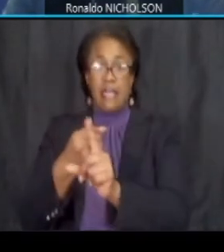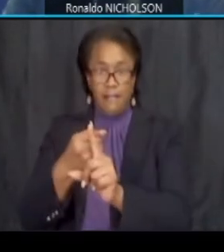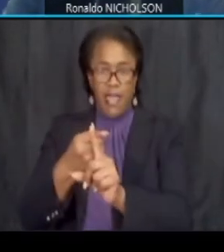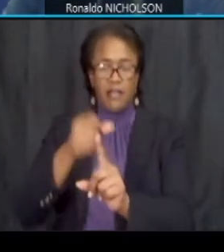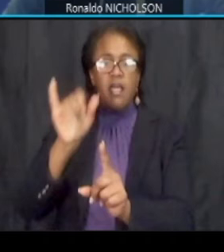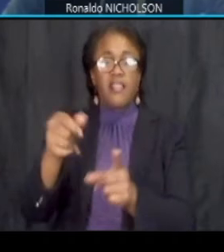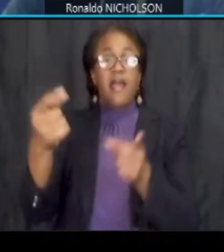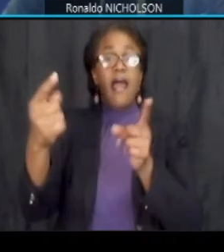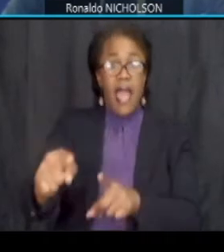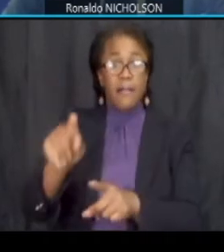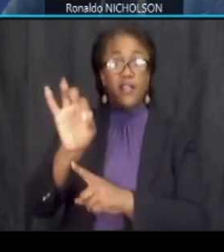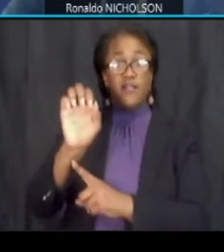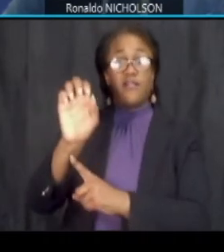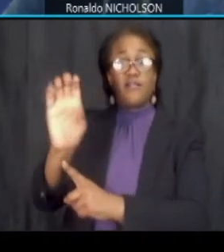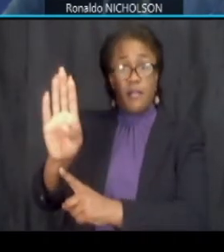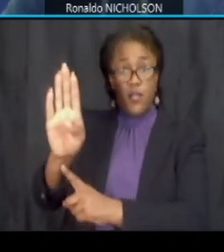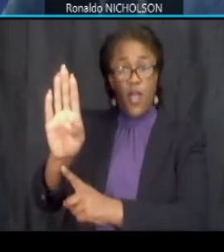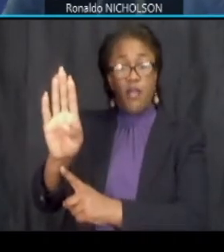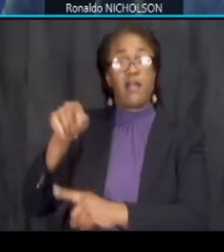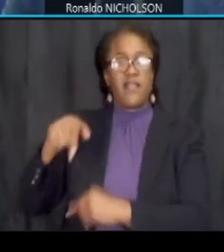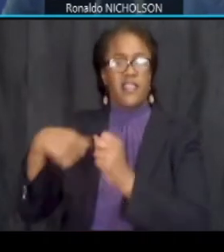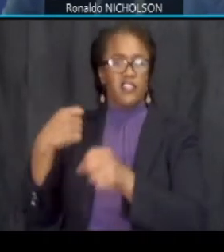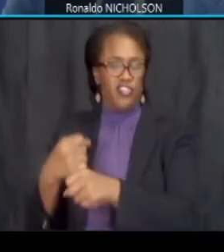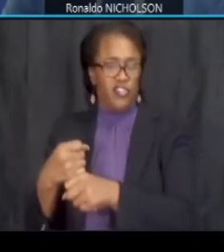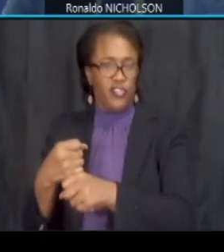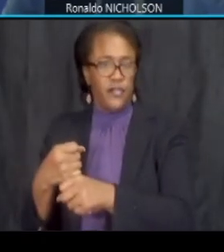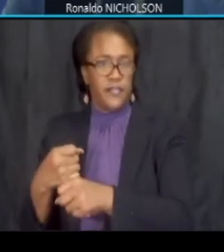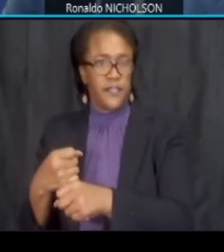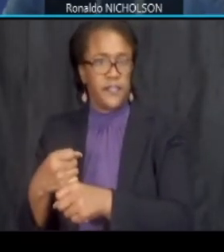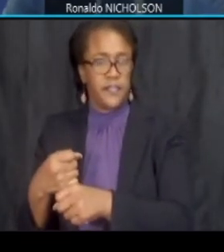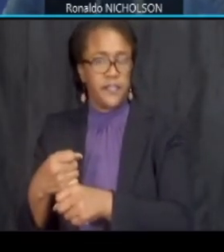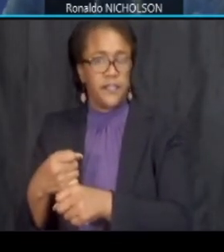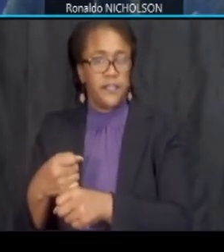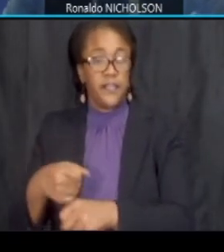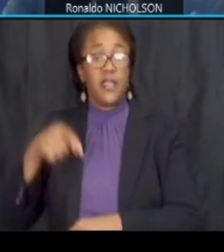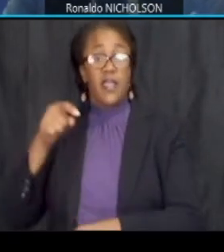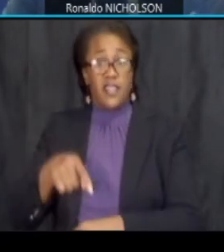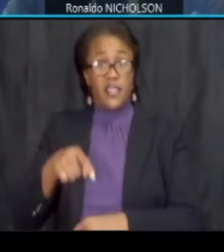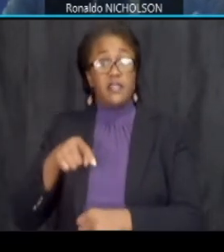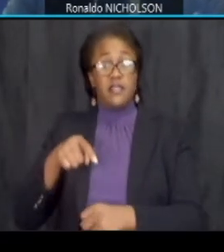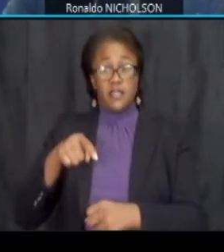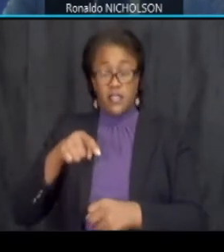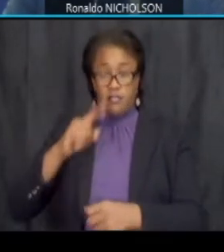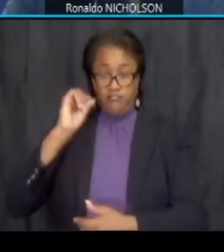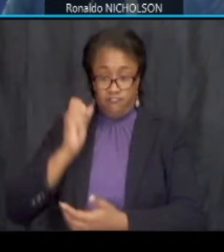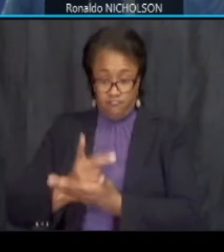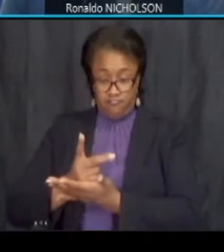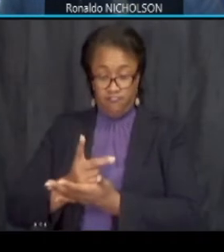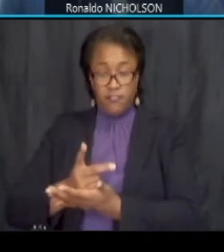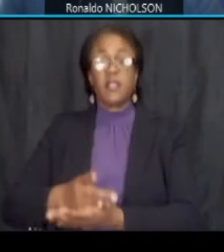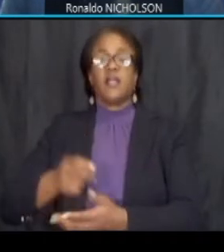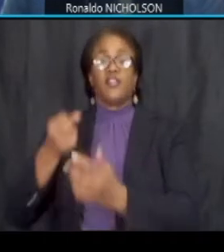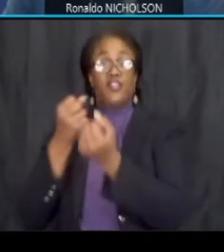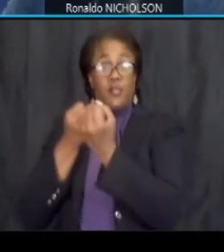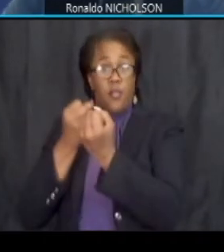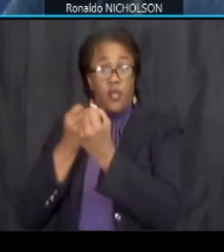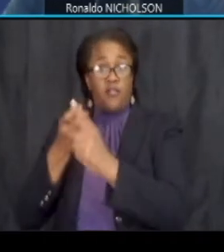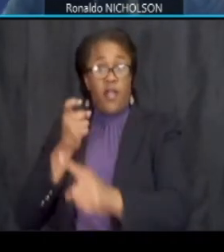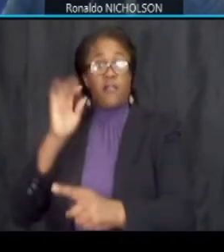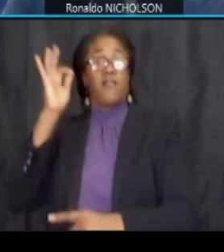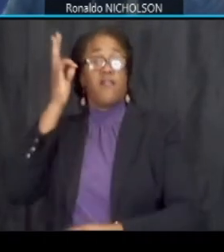february of of this year this fonzie is supported by the federal highway administration the